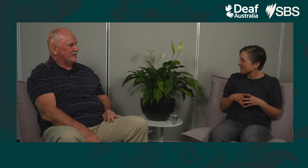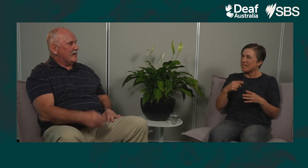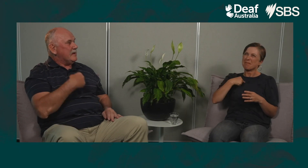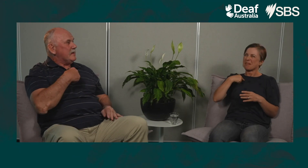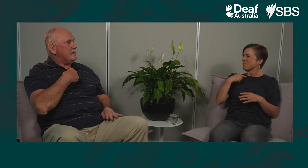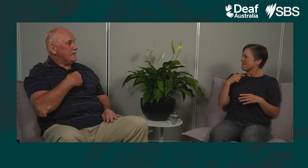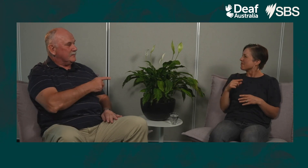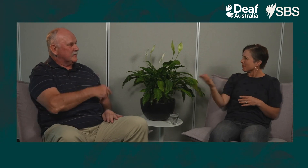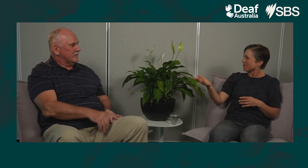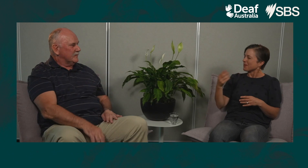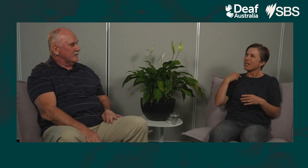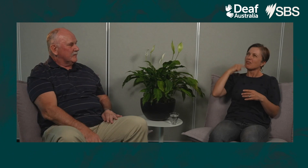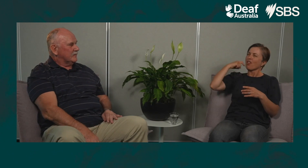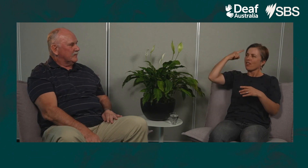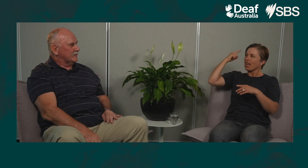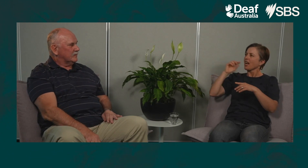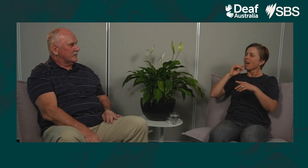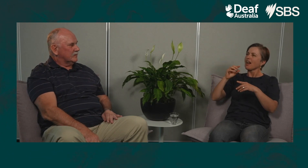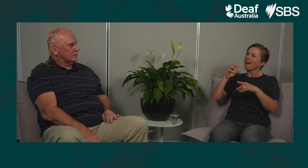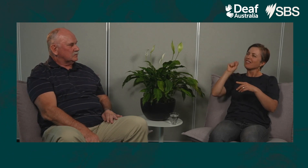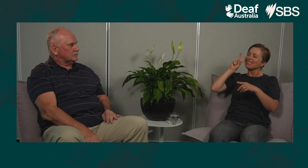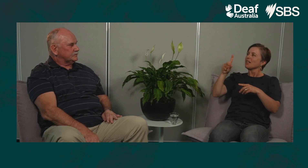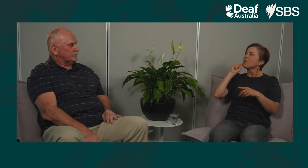While you’re thinking, I do recall one thing.